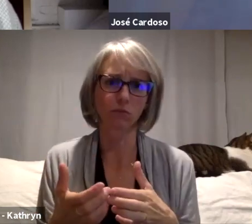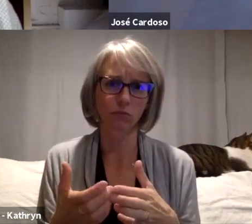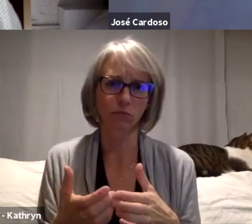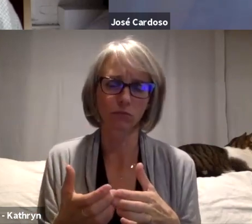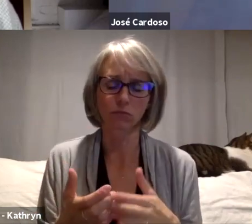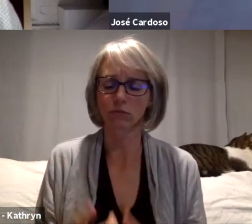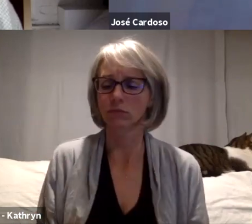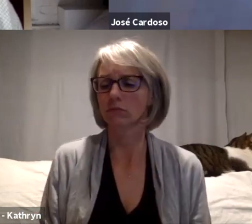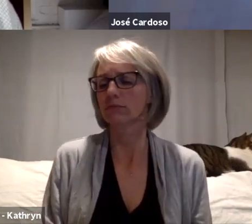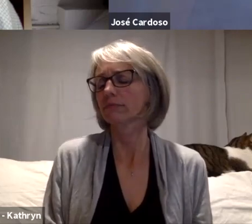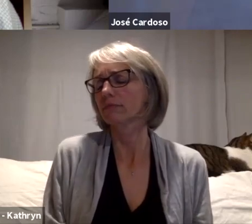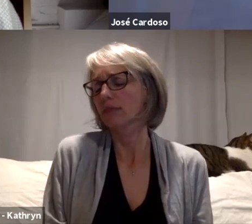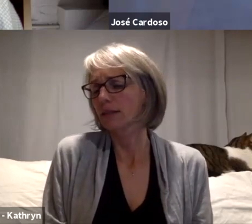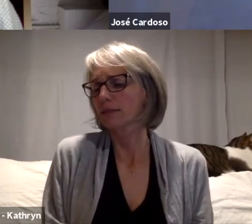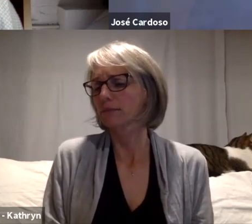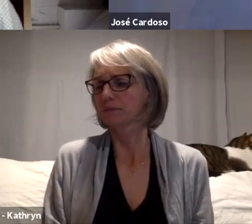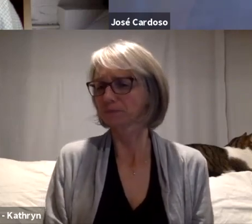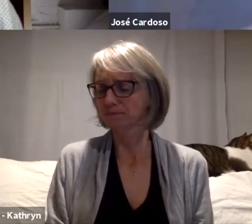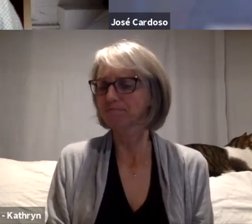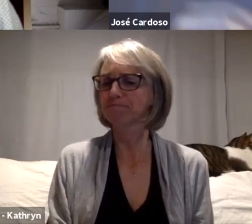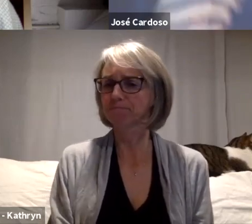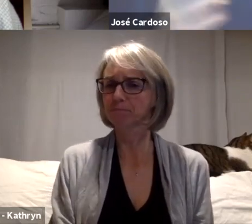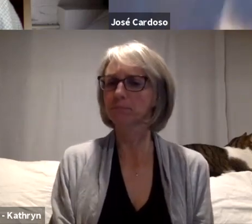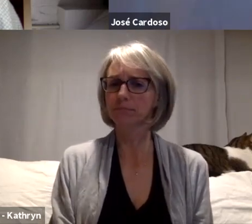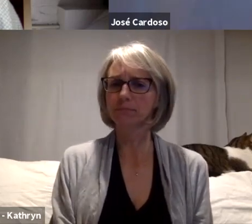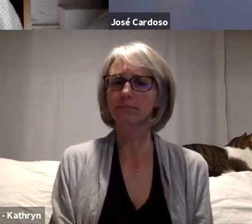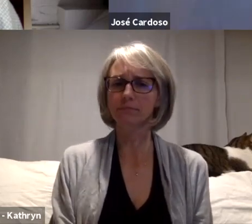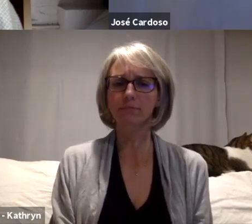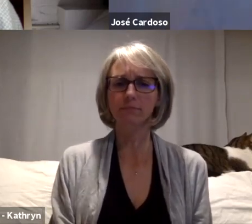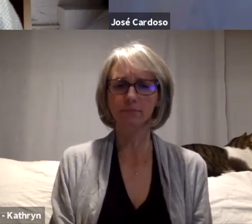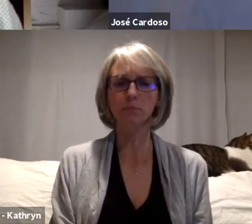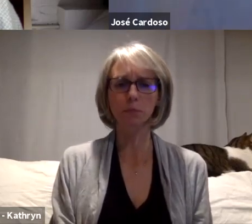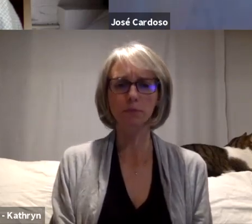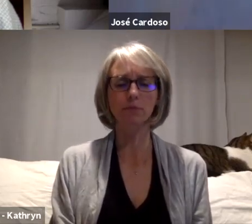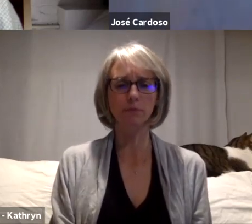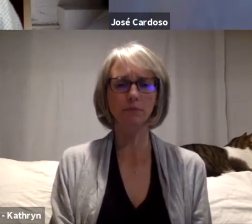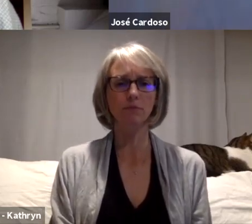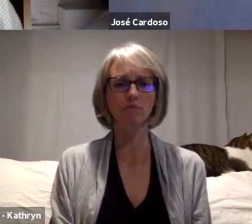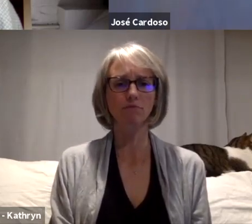I think that there is a necessity to listen to this culture.